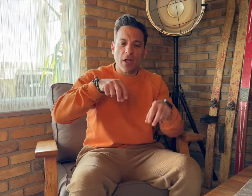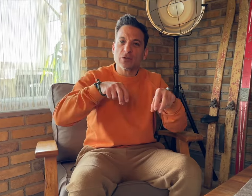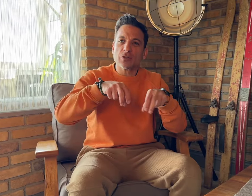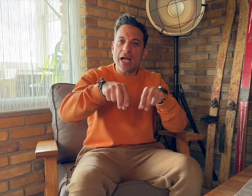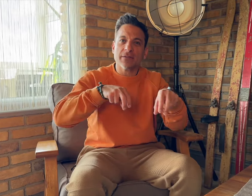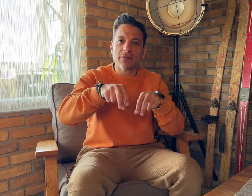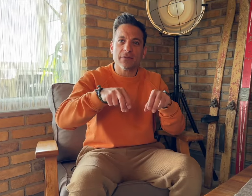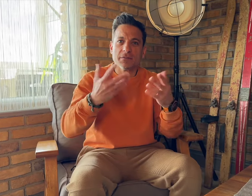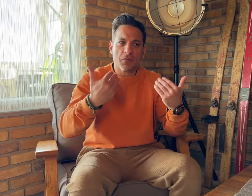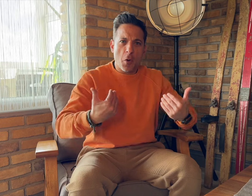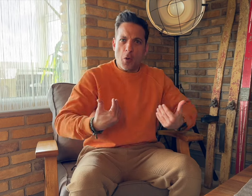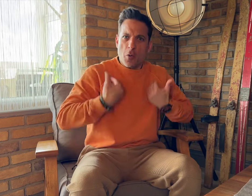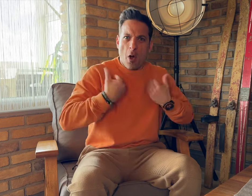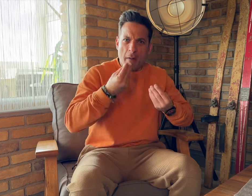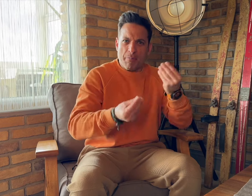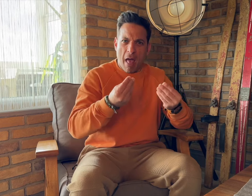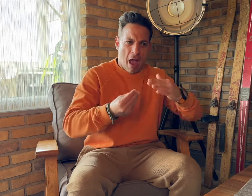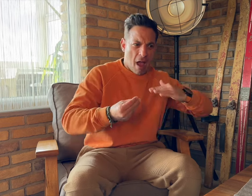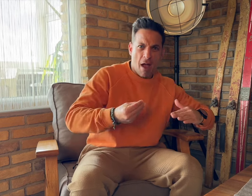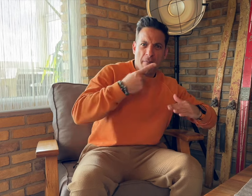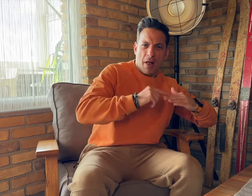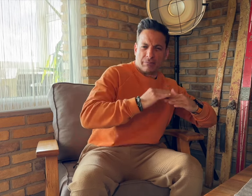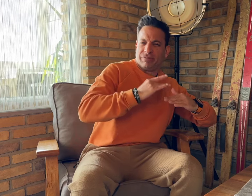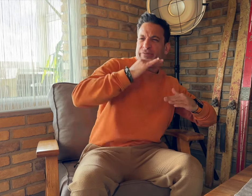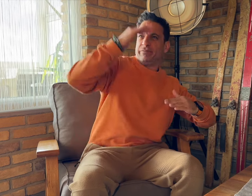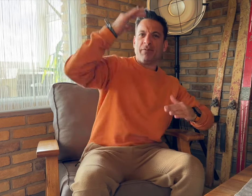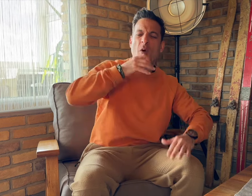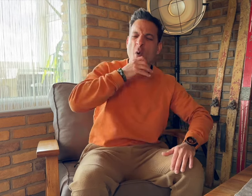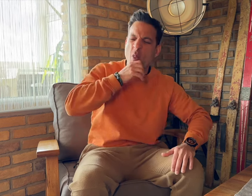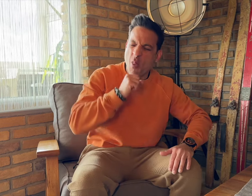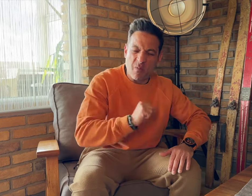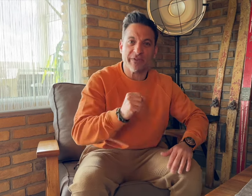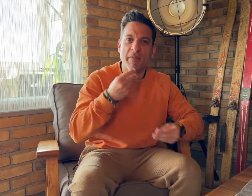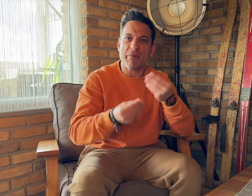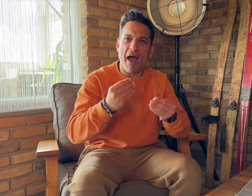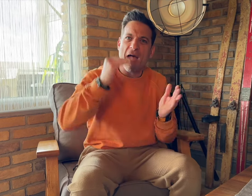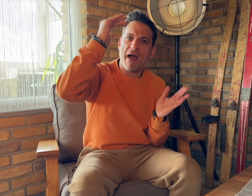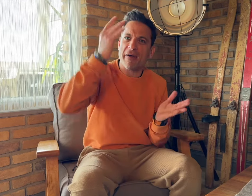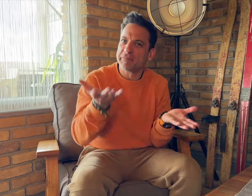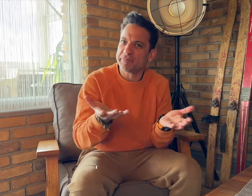Tell us about the chess competitions that have players with such a wide range of ages.